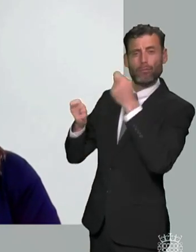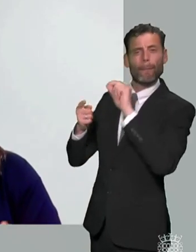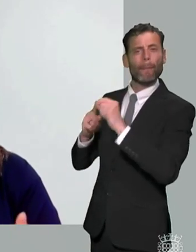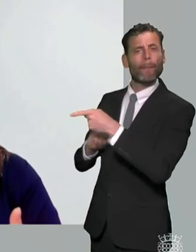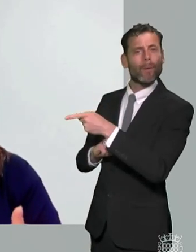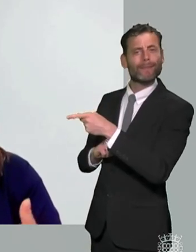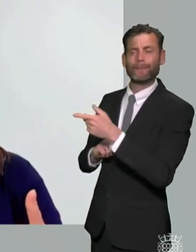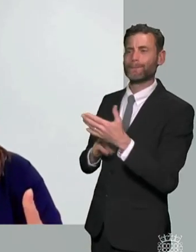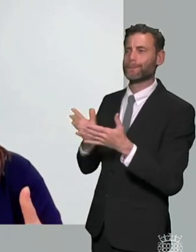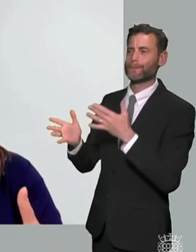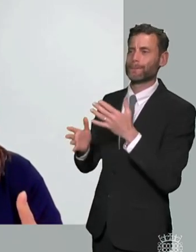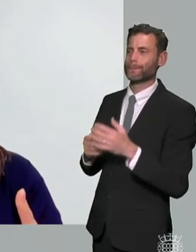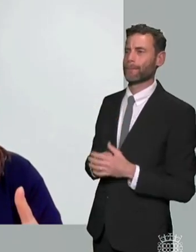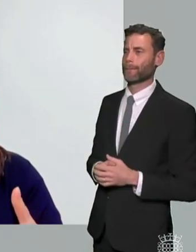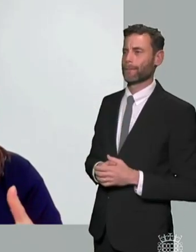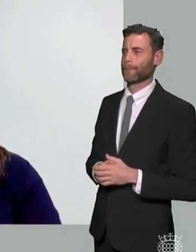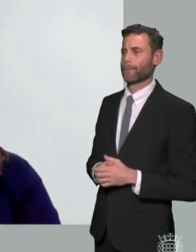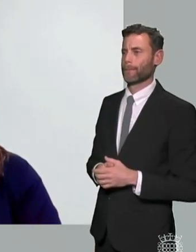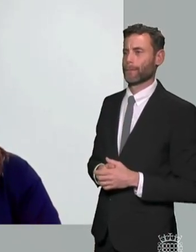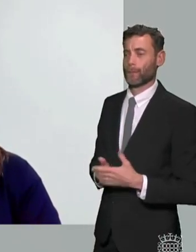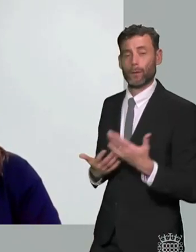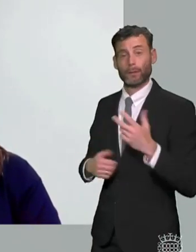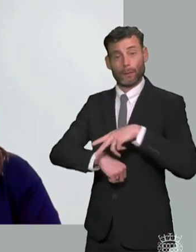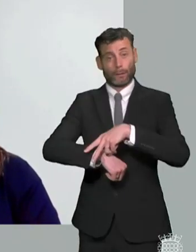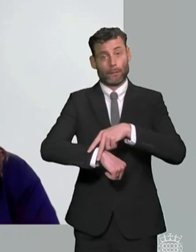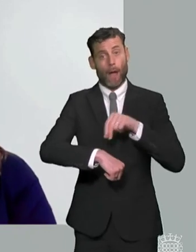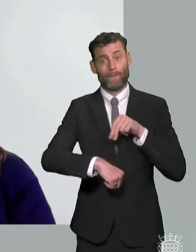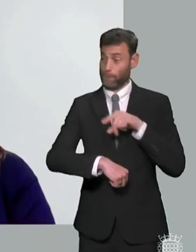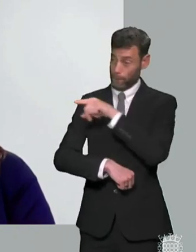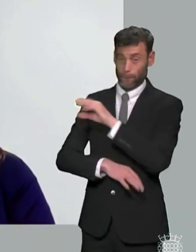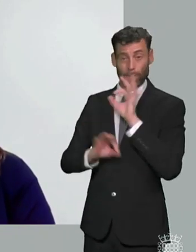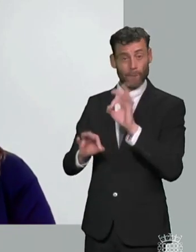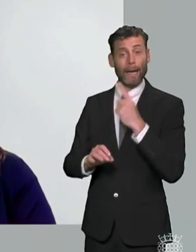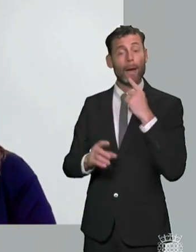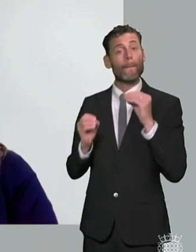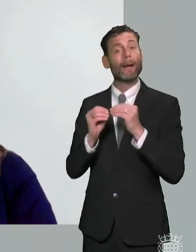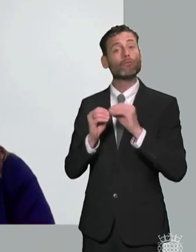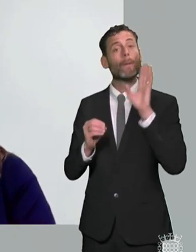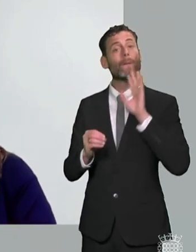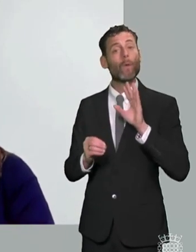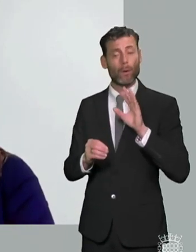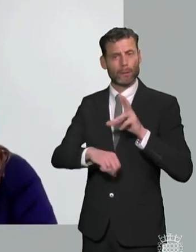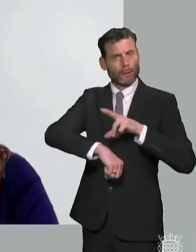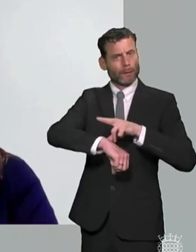making sure that um school staff have the skills and knowledge um to meet the needs of a variety